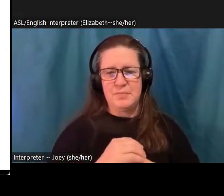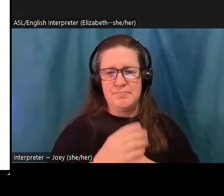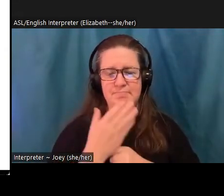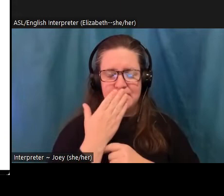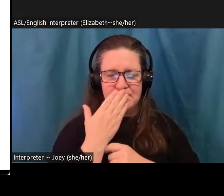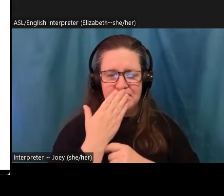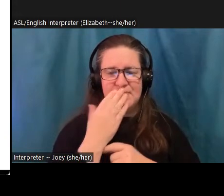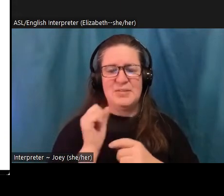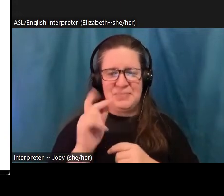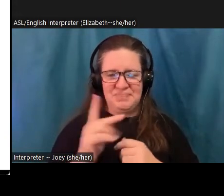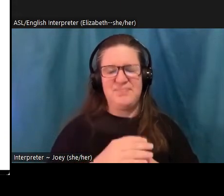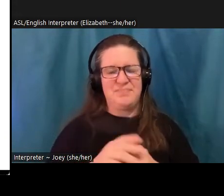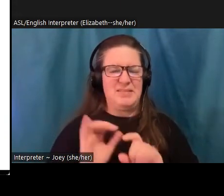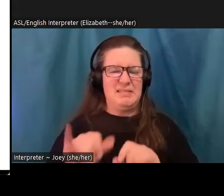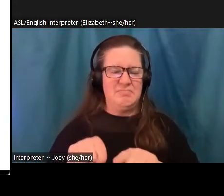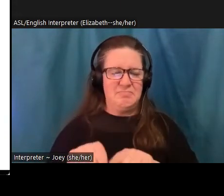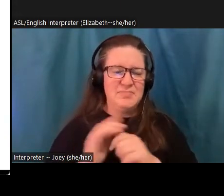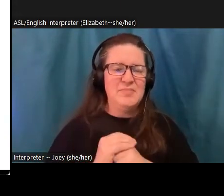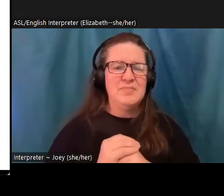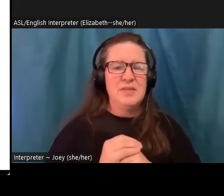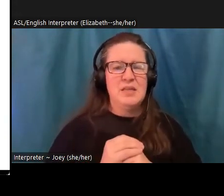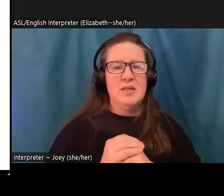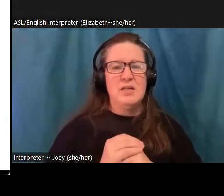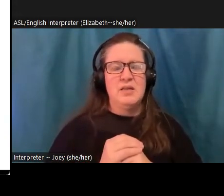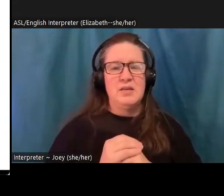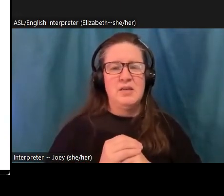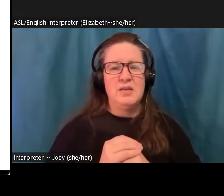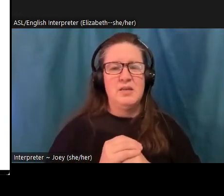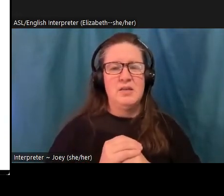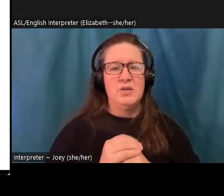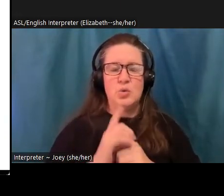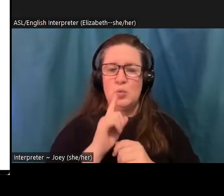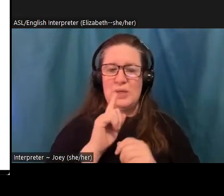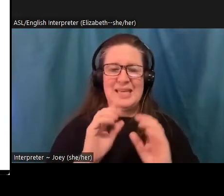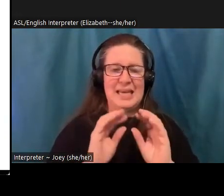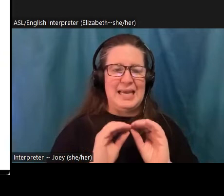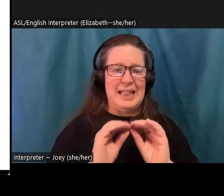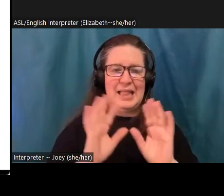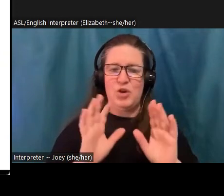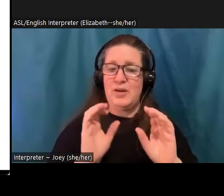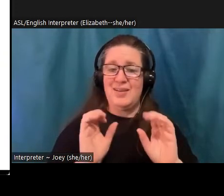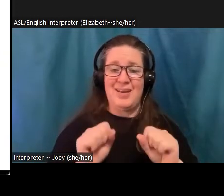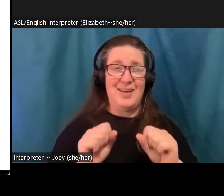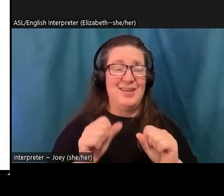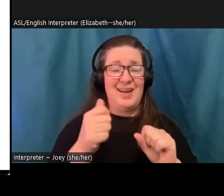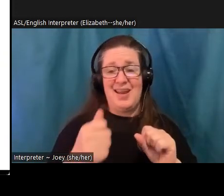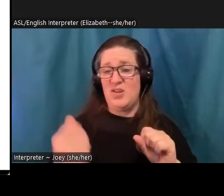There it is, um, they're really explicit that they can be led by anyone. And